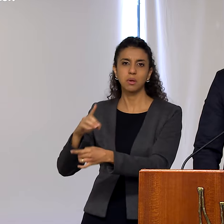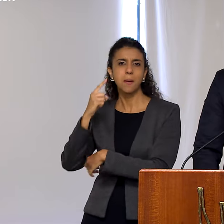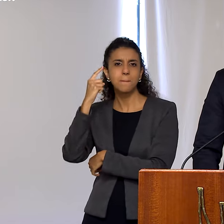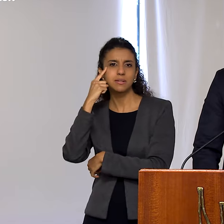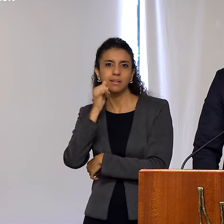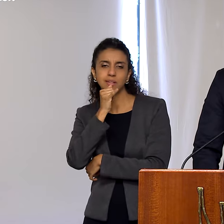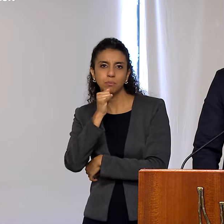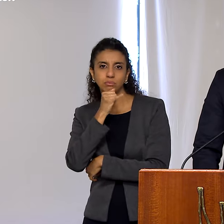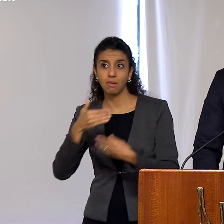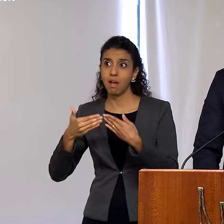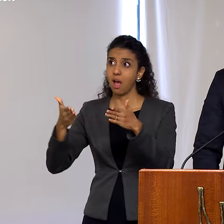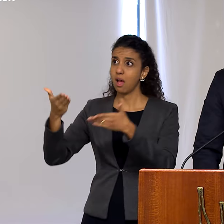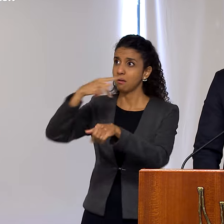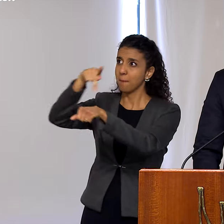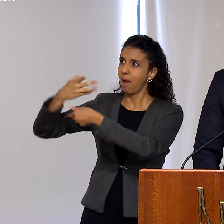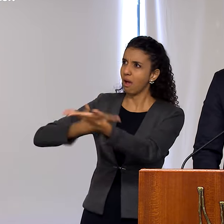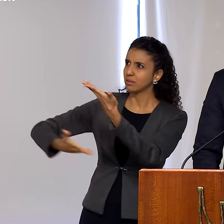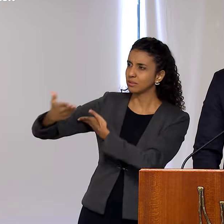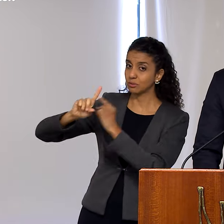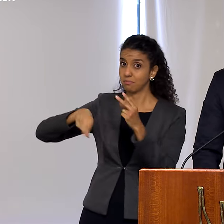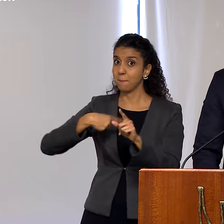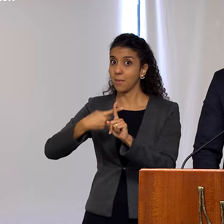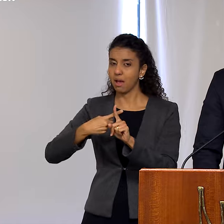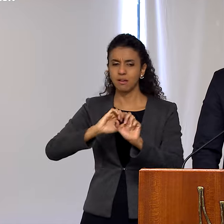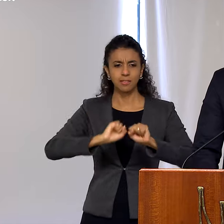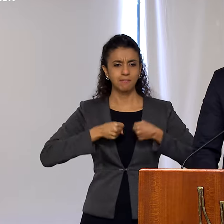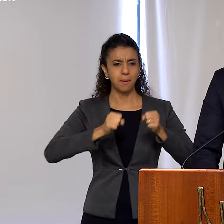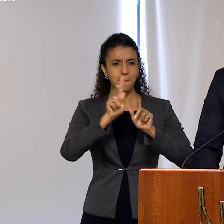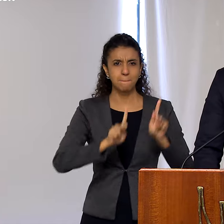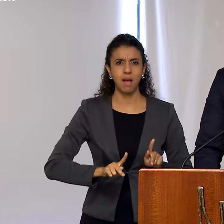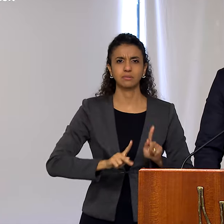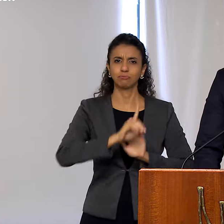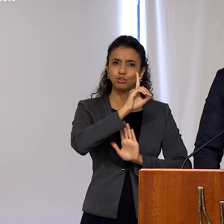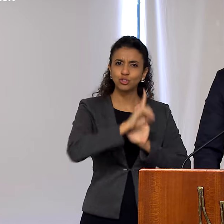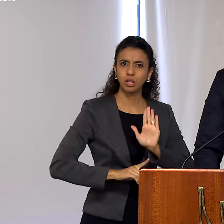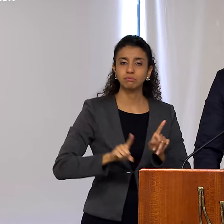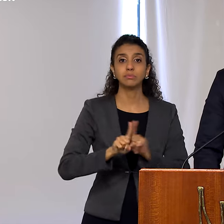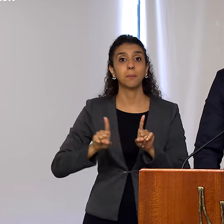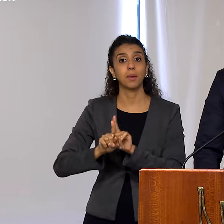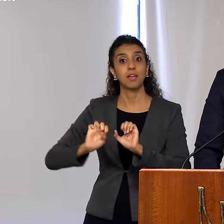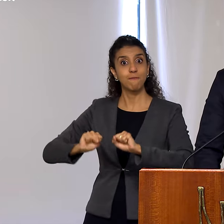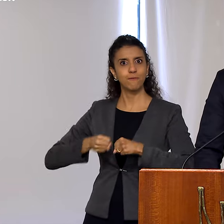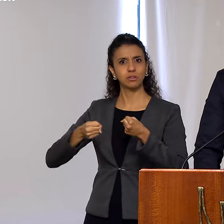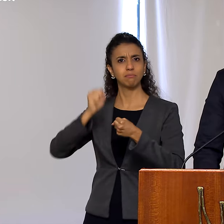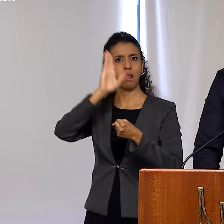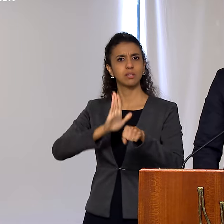the interplay between openness to the world, the defense of peace and law, and the strengthening of our sovereignty.